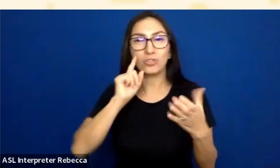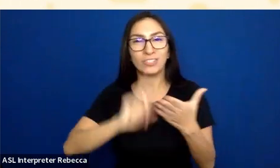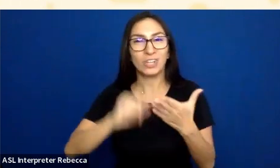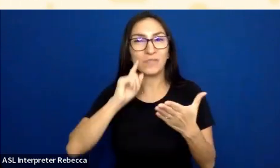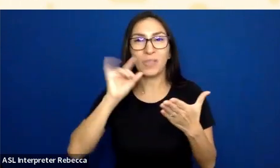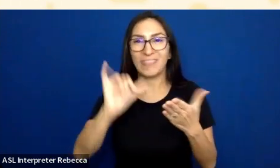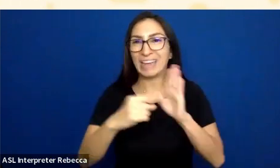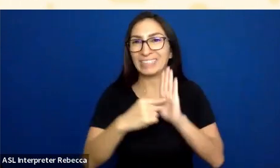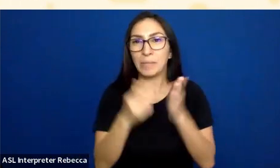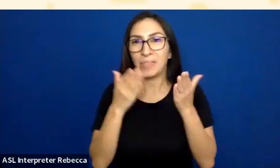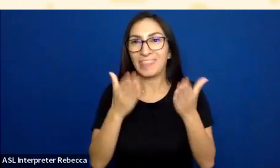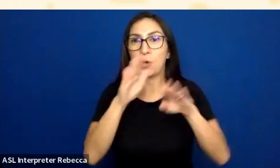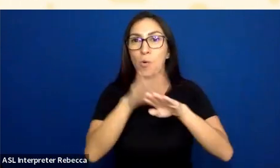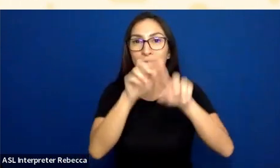if you were to evaluate this on one of your pages.